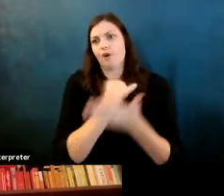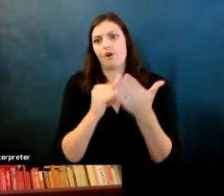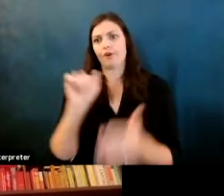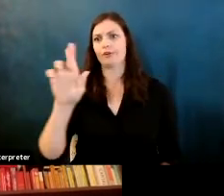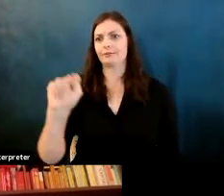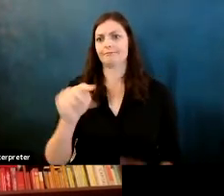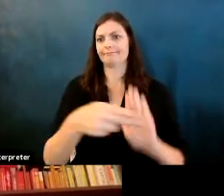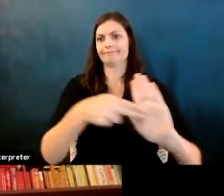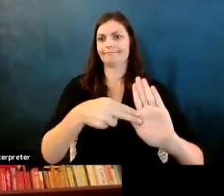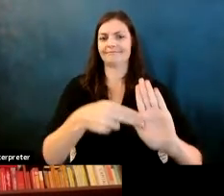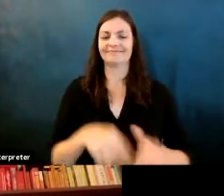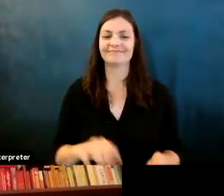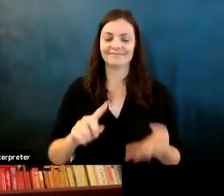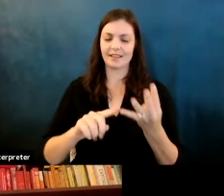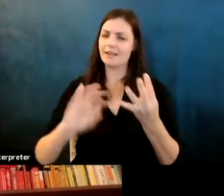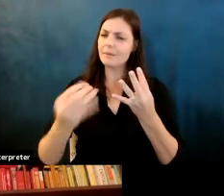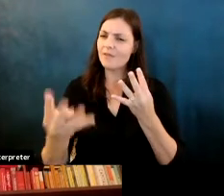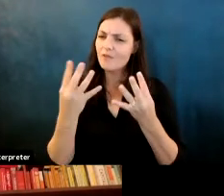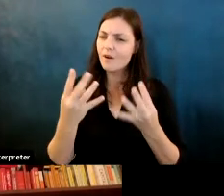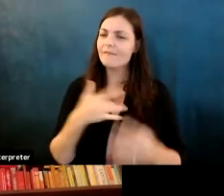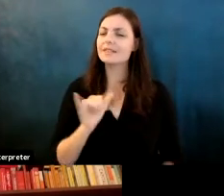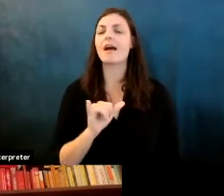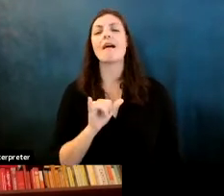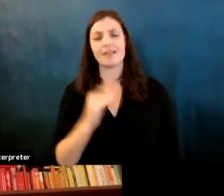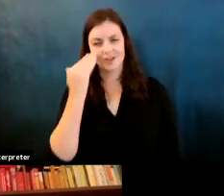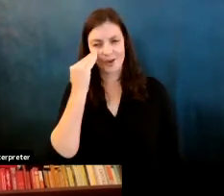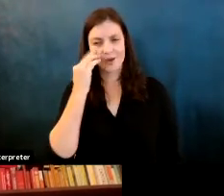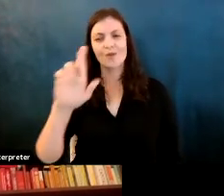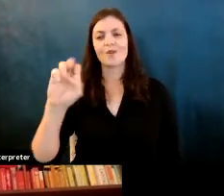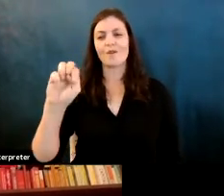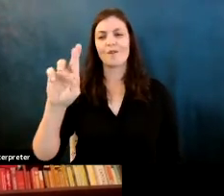Martin Wattenberg: robot, for it seems like it's on to us very interesting all right next slide.